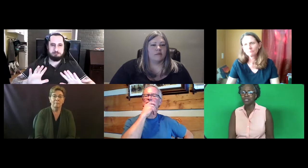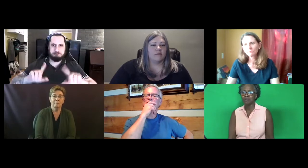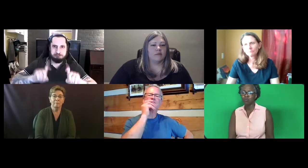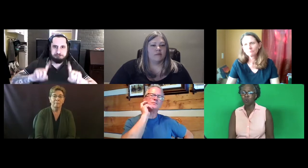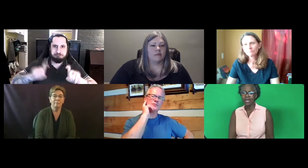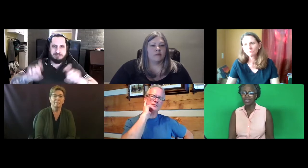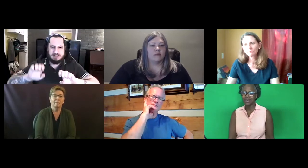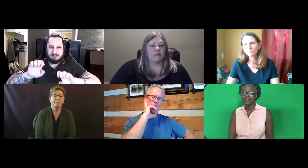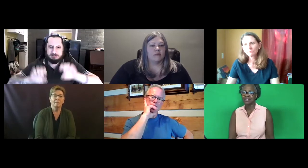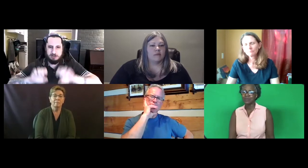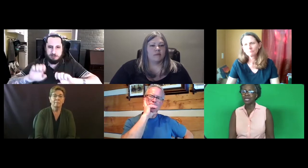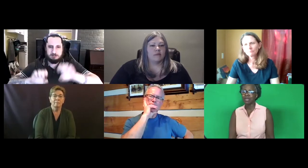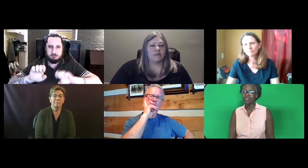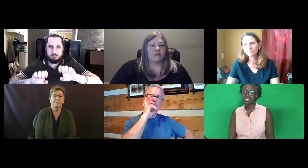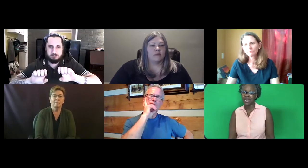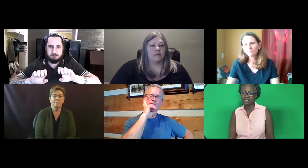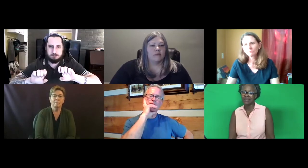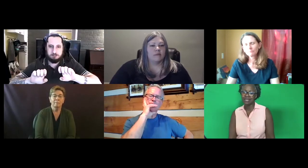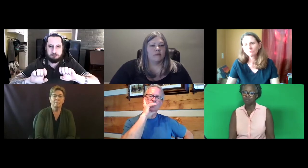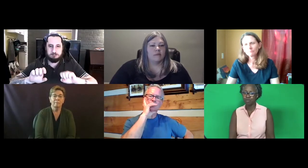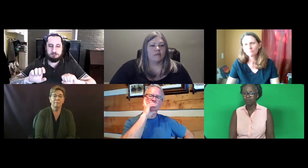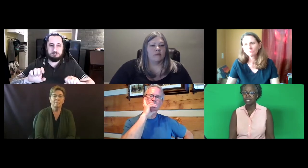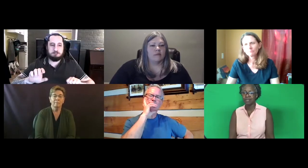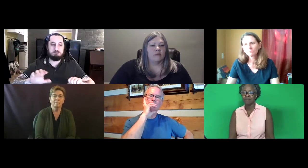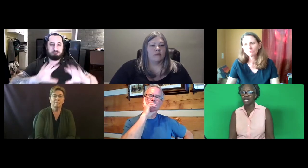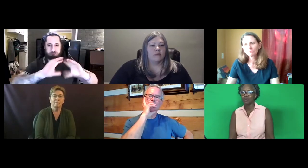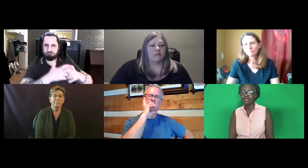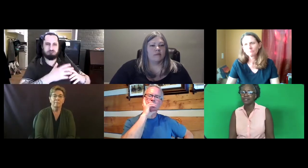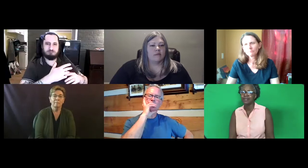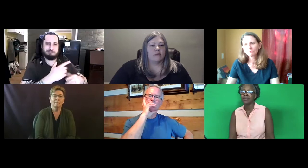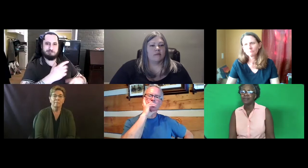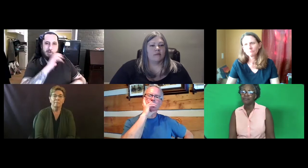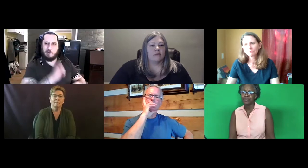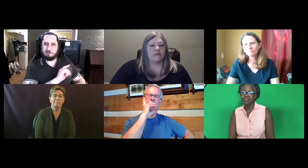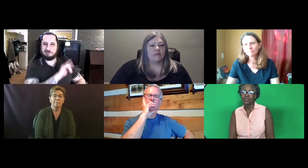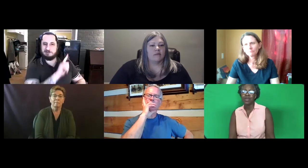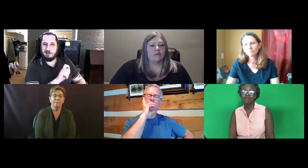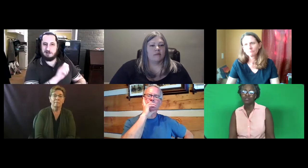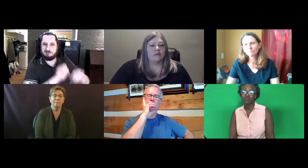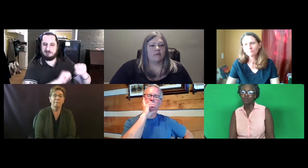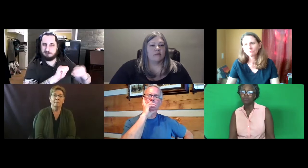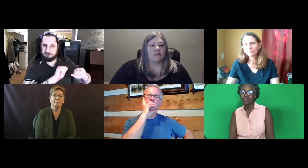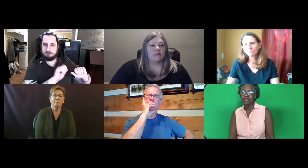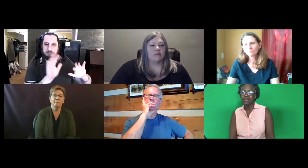So again, we have to test and experiment and evaluate. So you have this group.